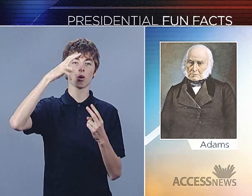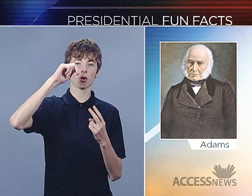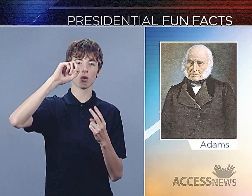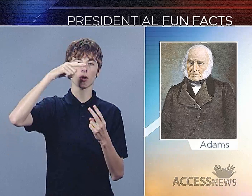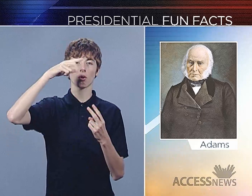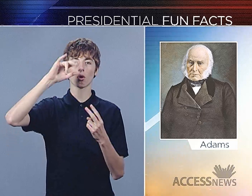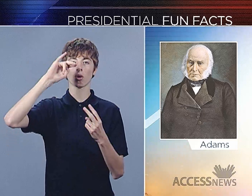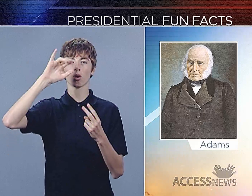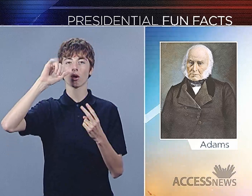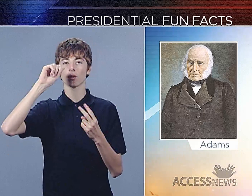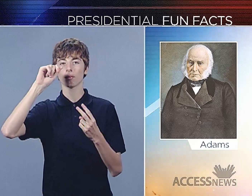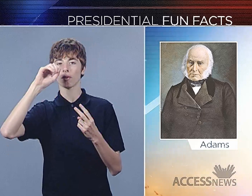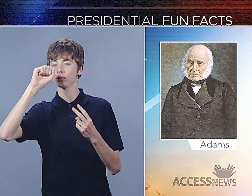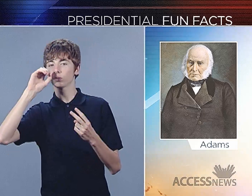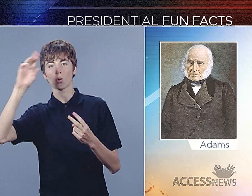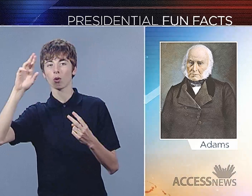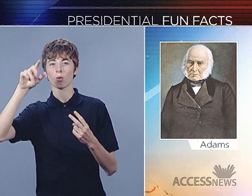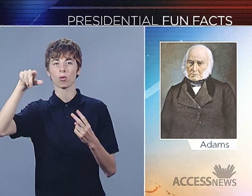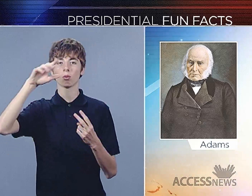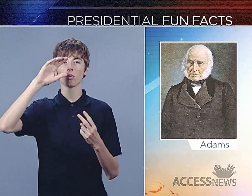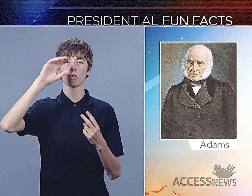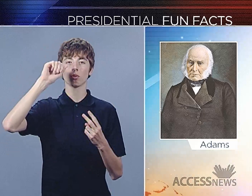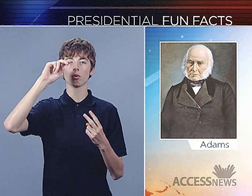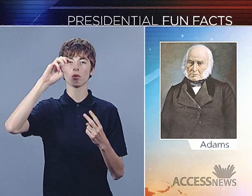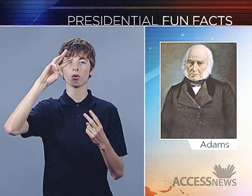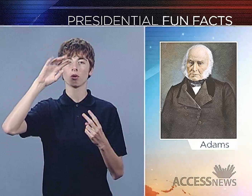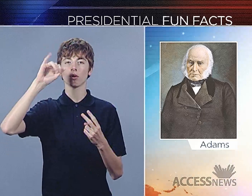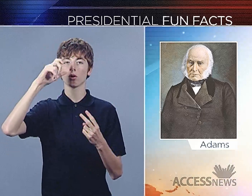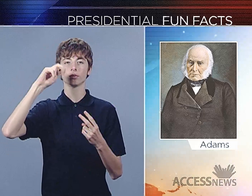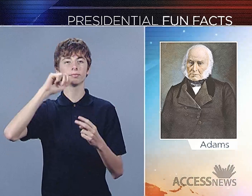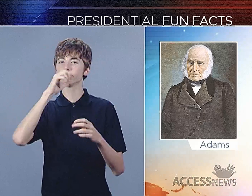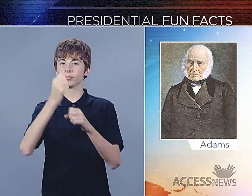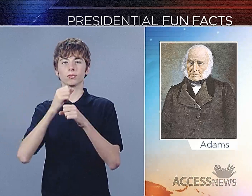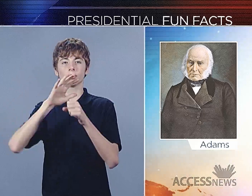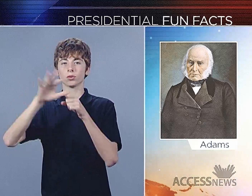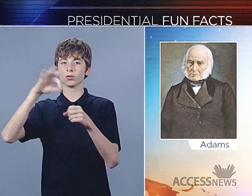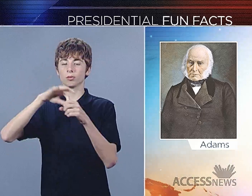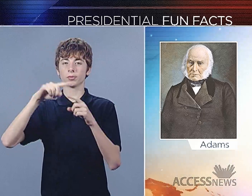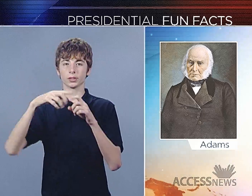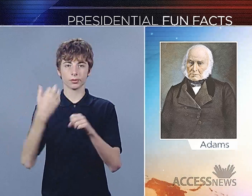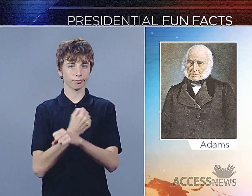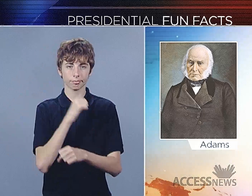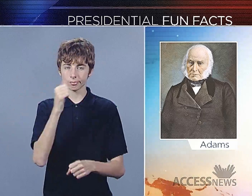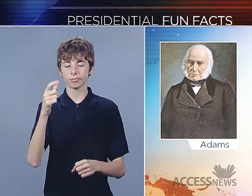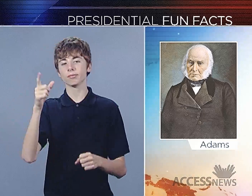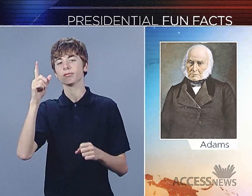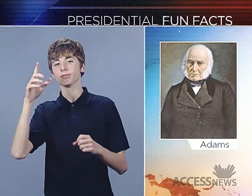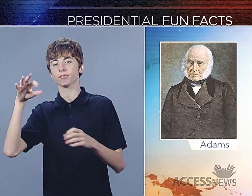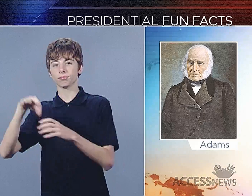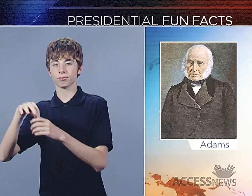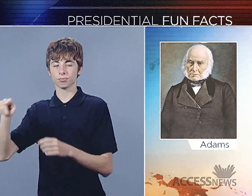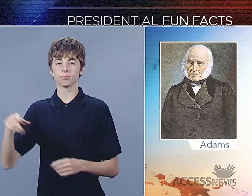John Quincy Adams nor Andrew Jackson, had enough electoral votes to win.